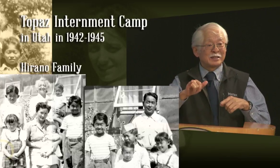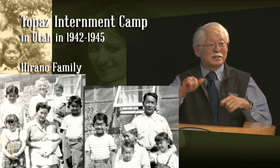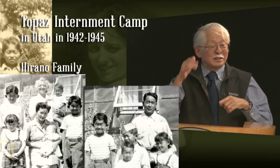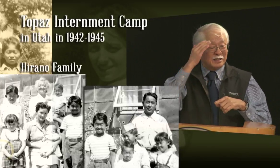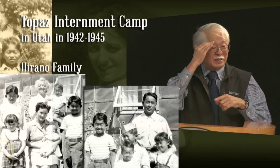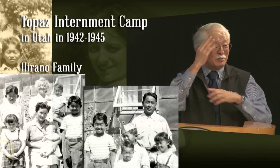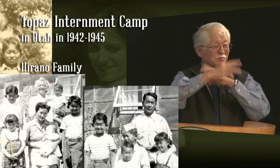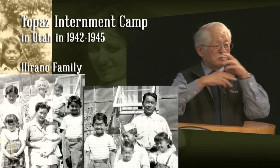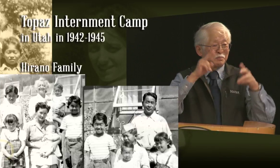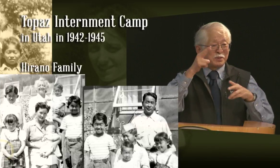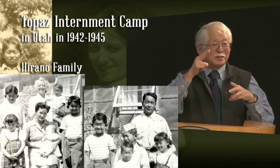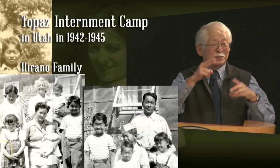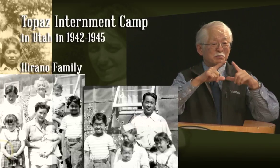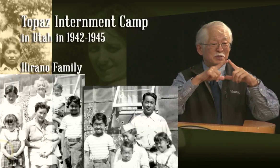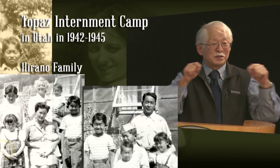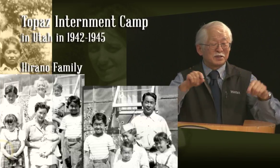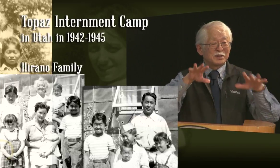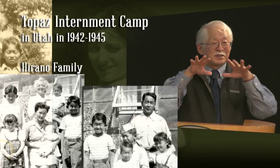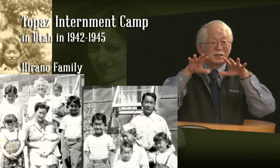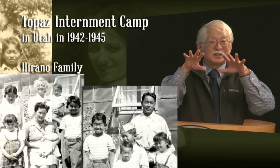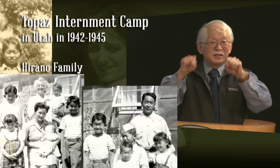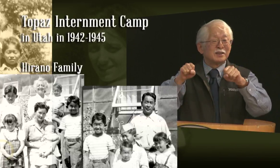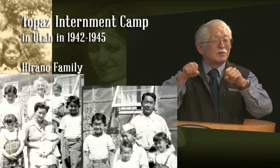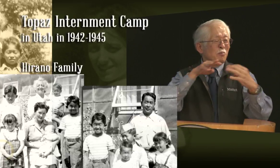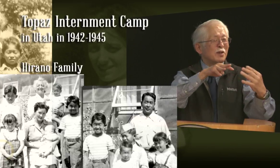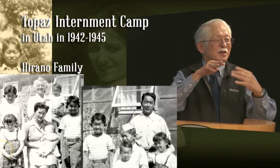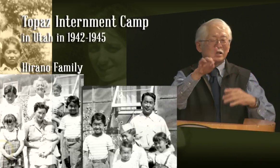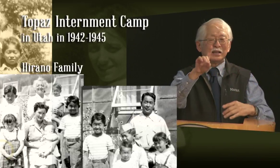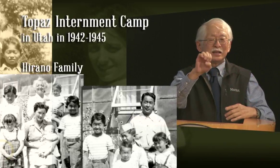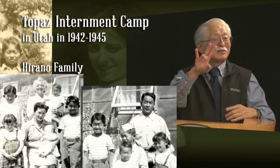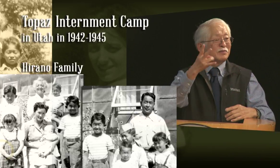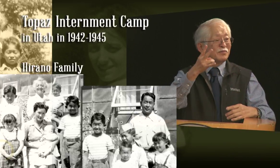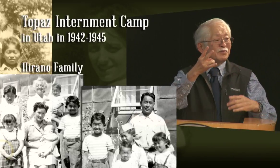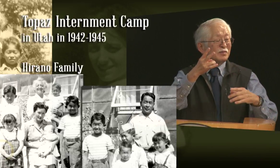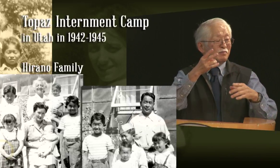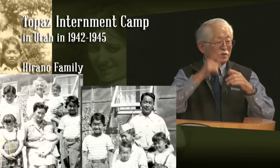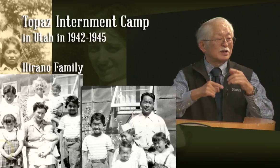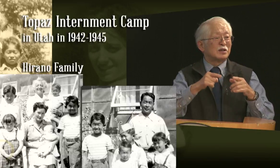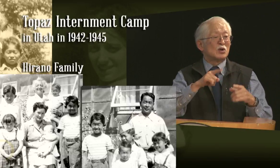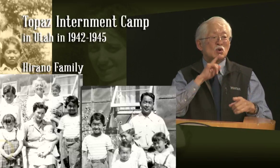This, here: maybe something you are familiar with: the Internment Camps